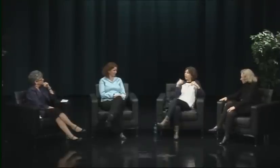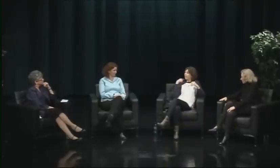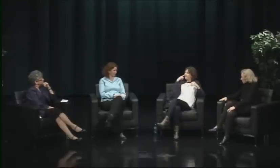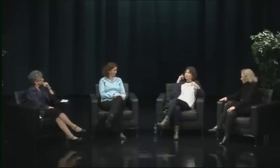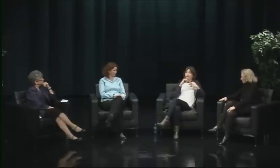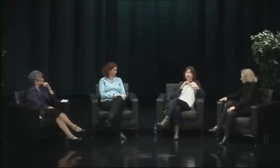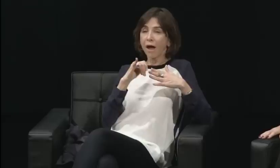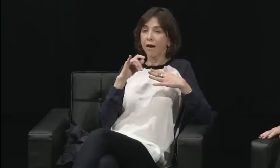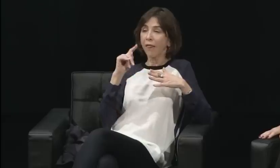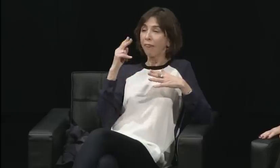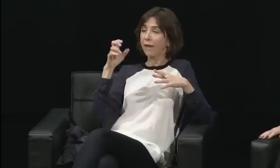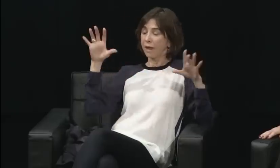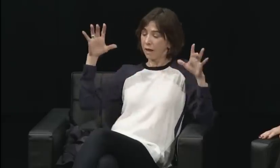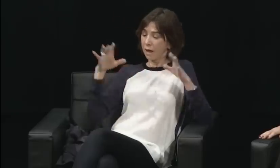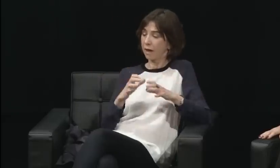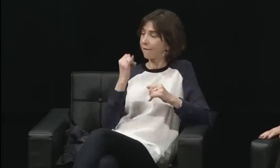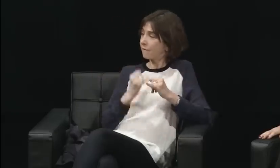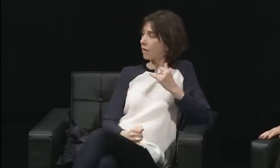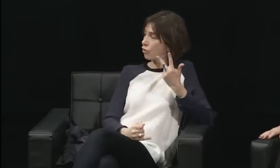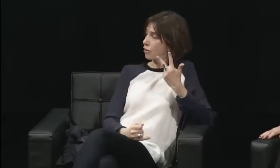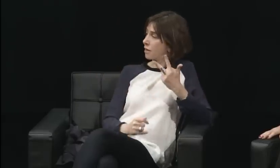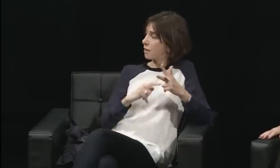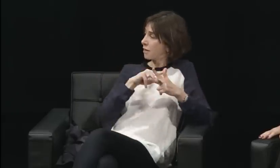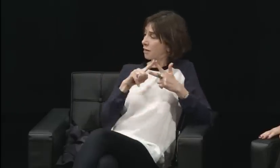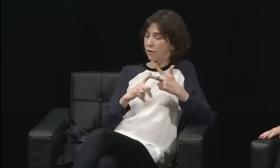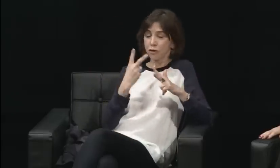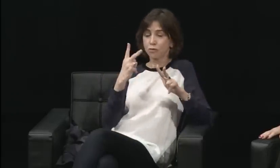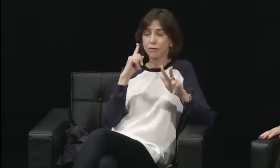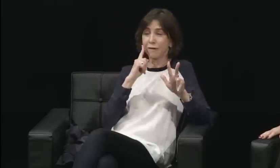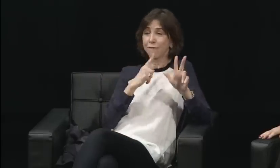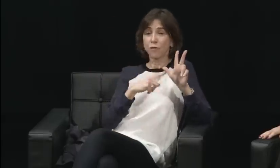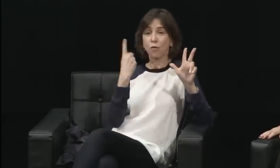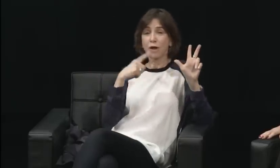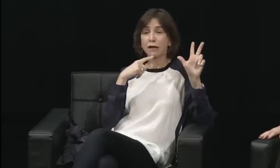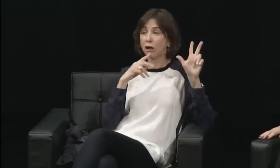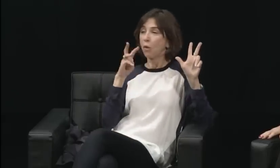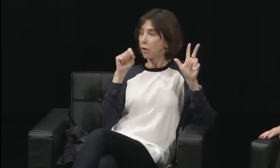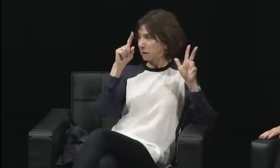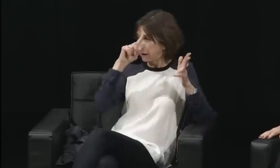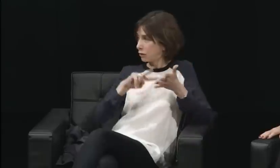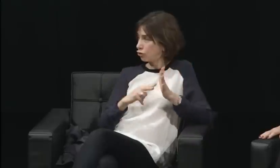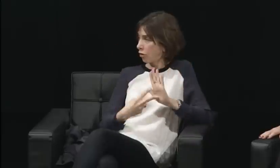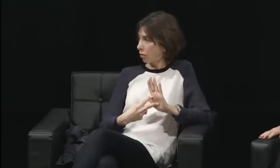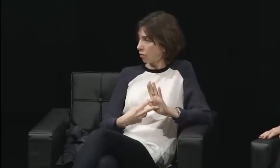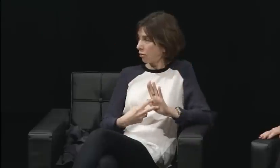before they picked a deaf person, and they did. So the fact that they did, was bad enough,